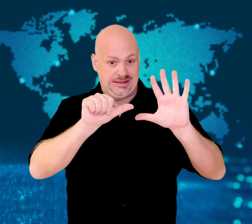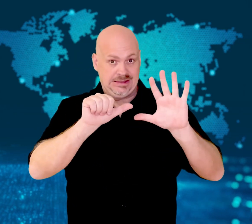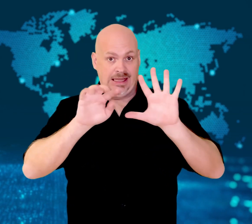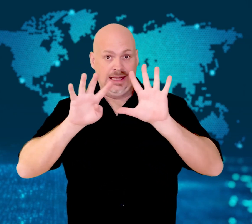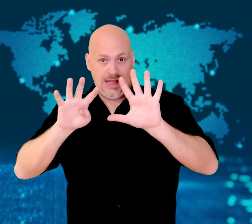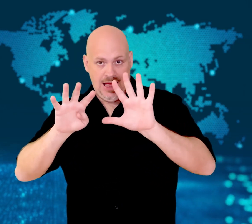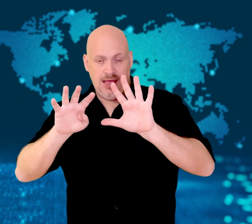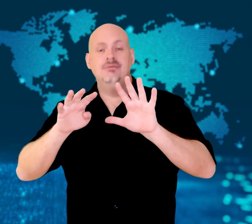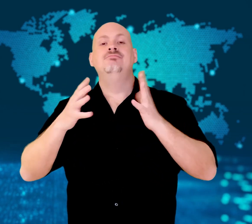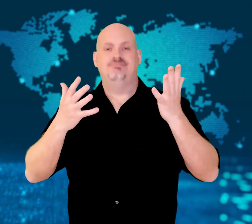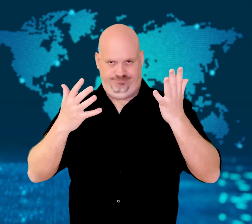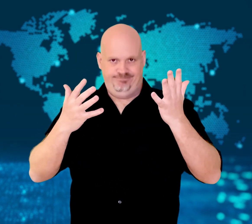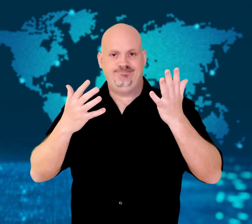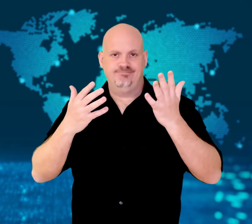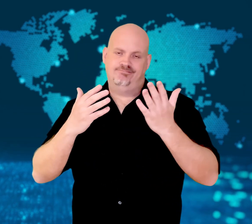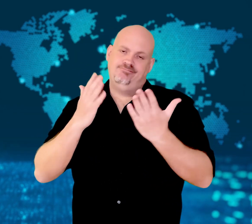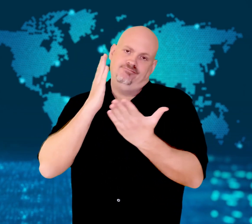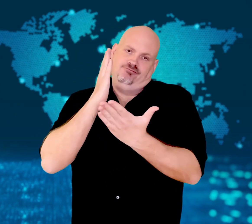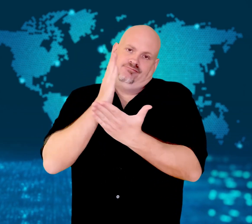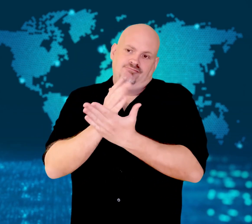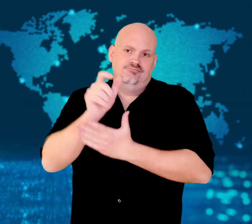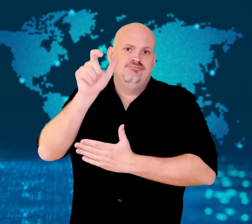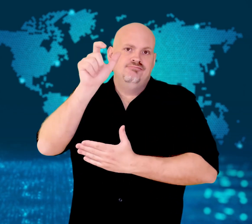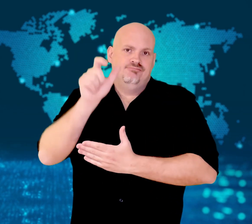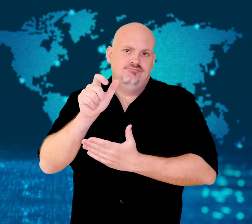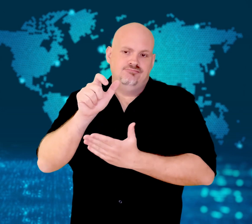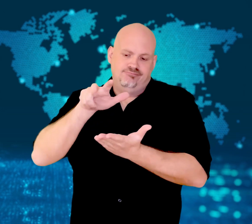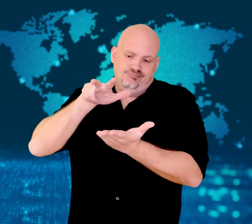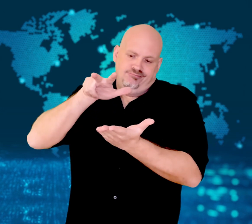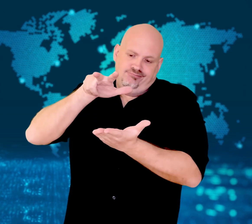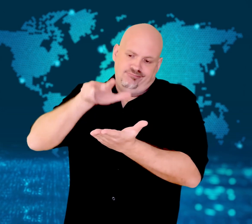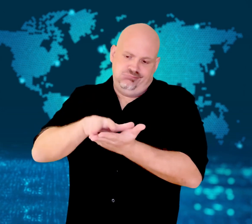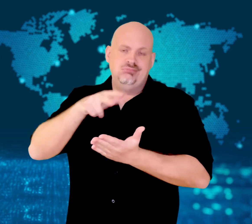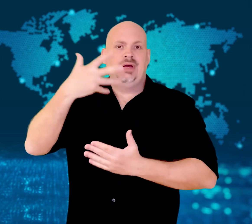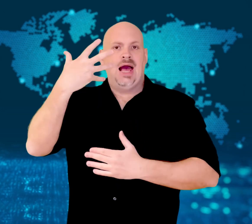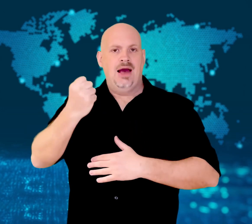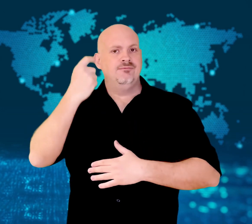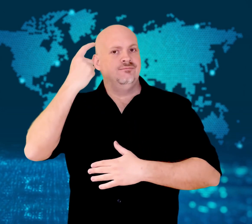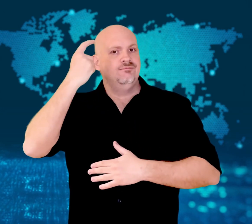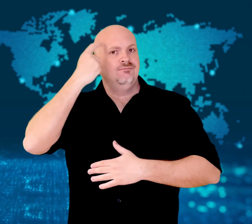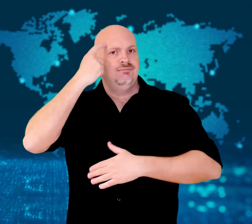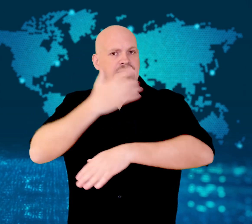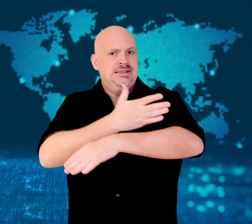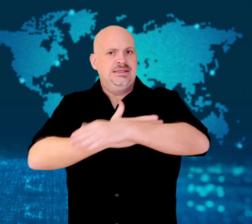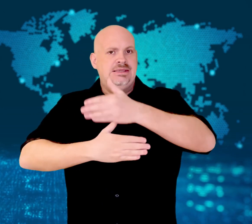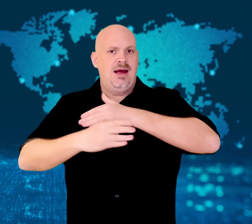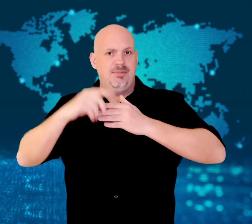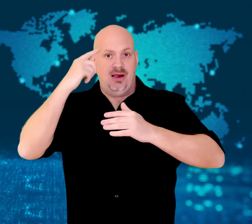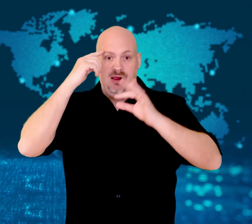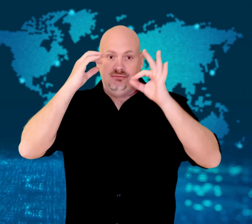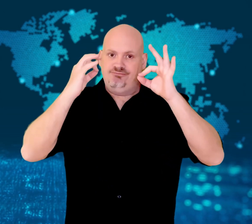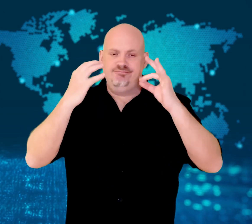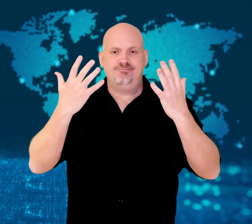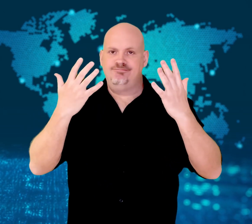violated international laws.